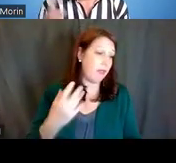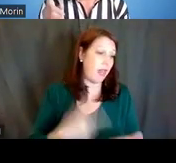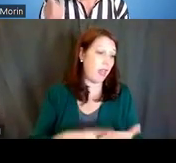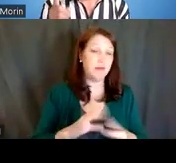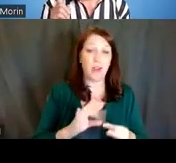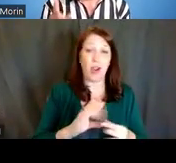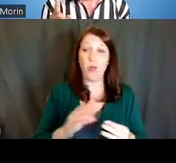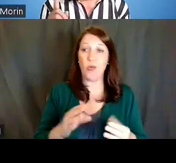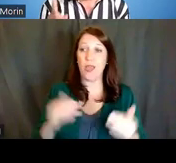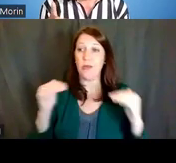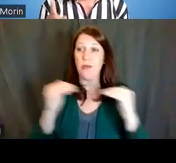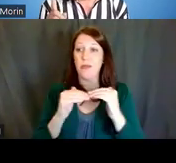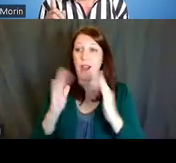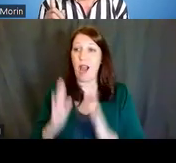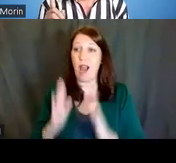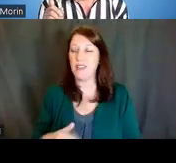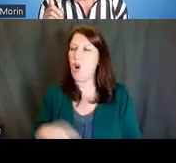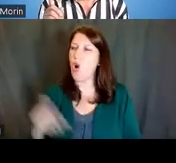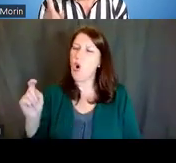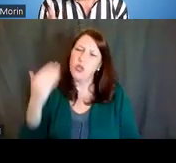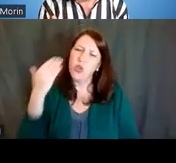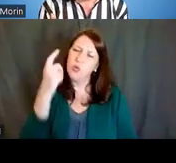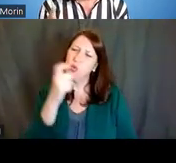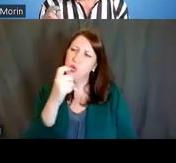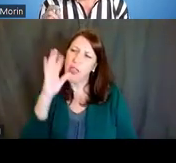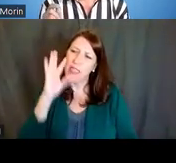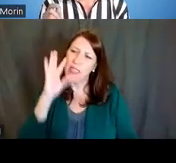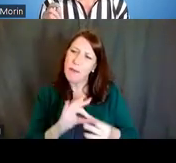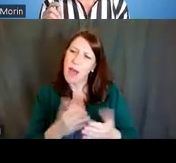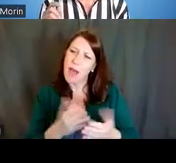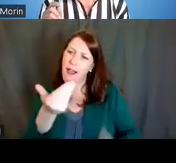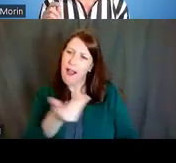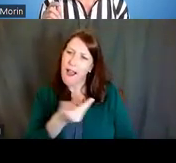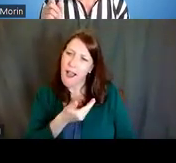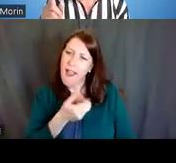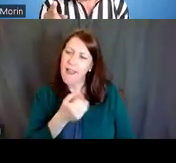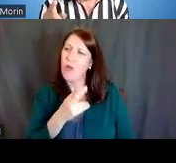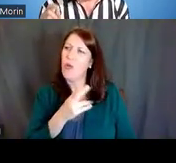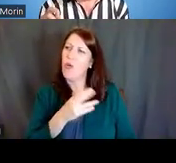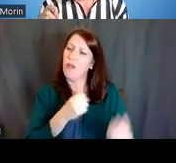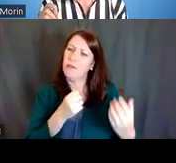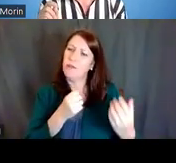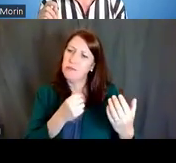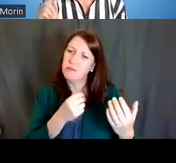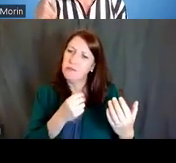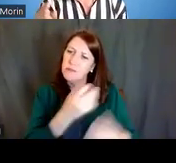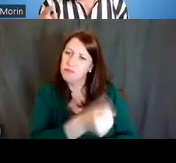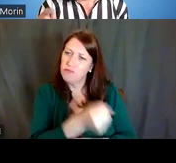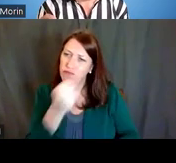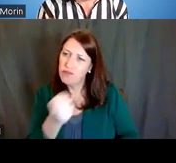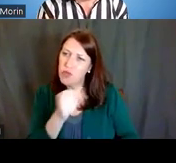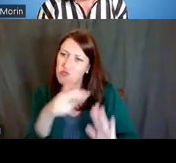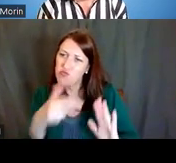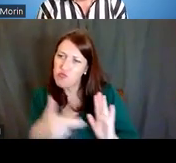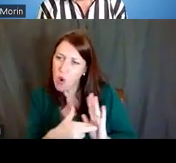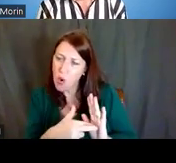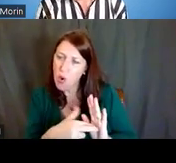"You know who you need to think about either hiring or using in this role, or asking to help you out with that?"